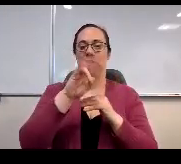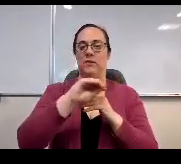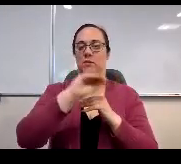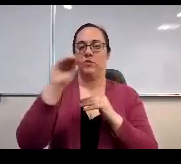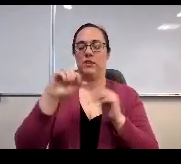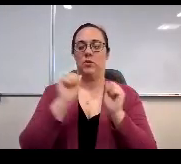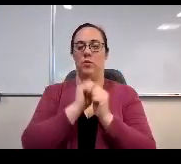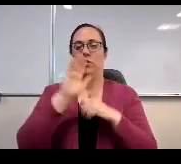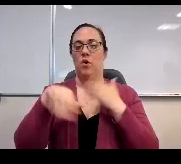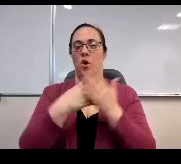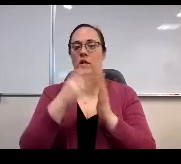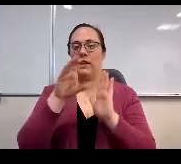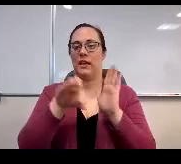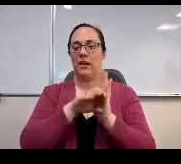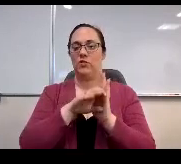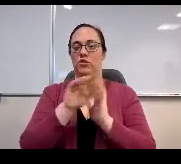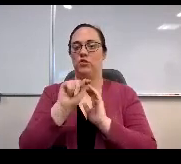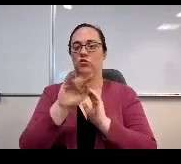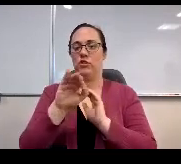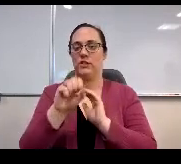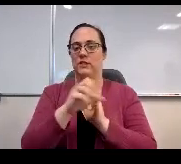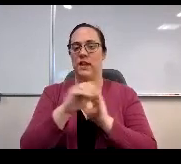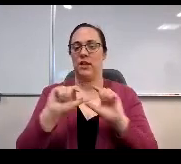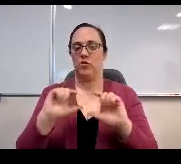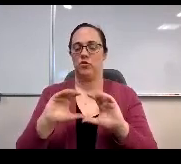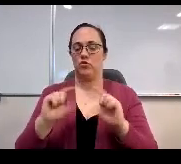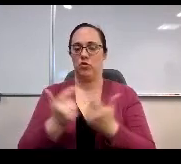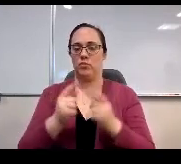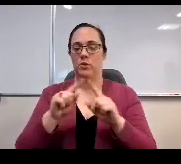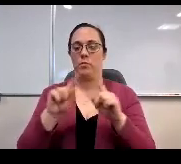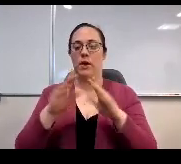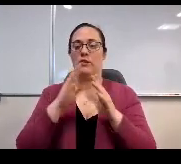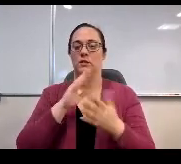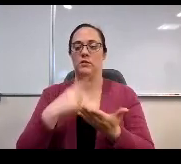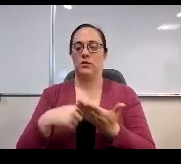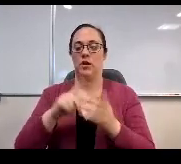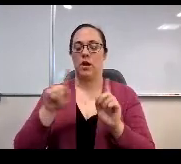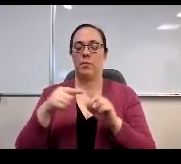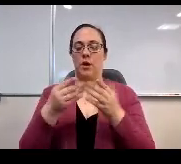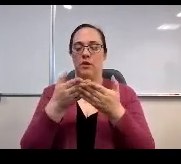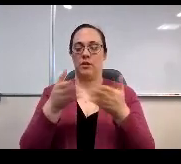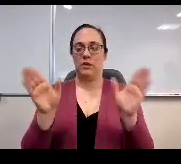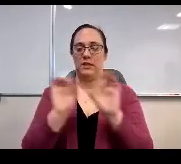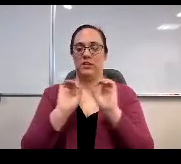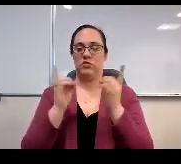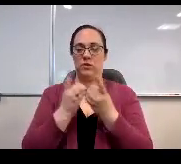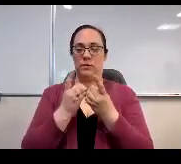and all respondent groups when referencing the district level data. And it's worth noting that trends for